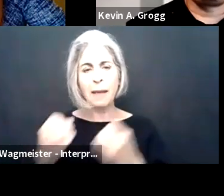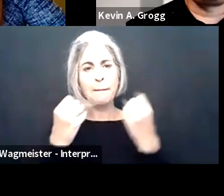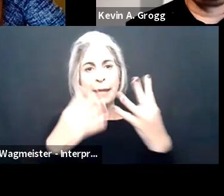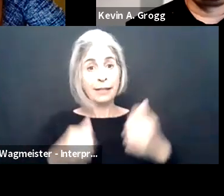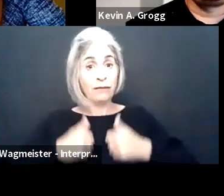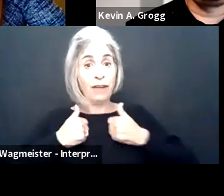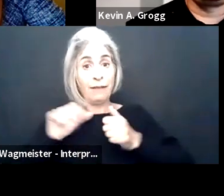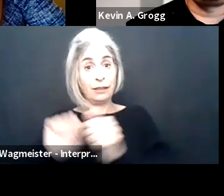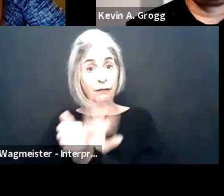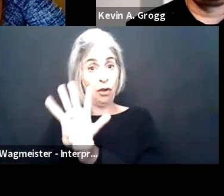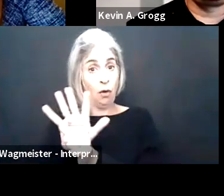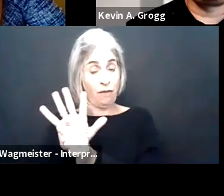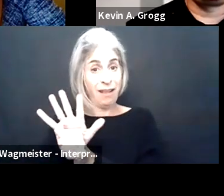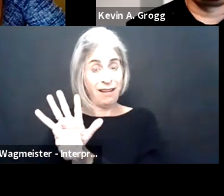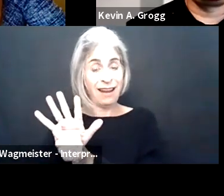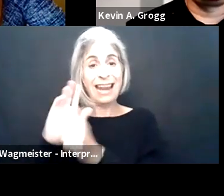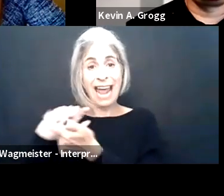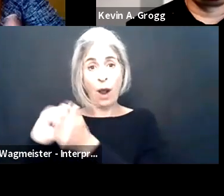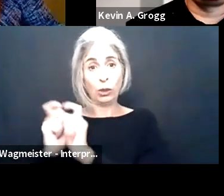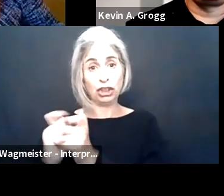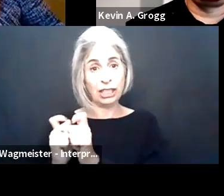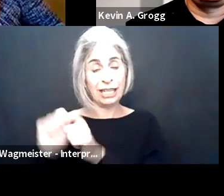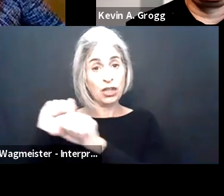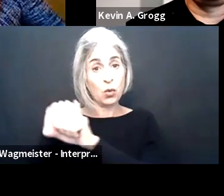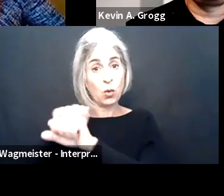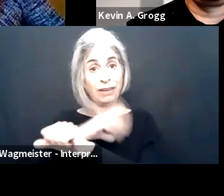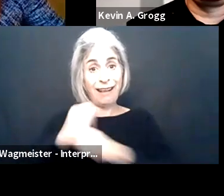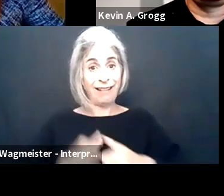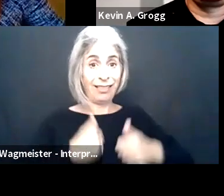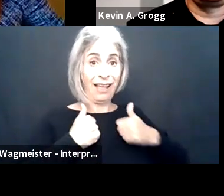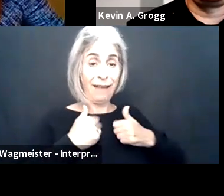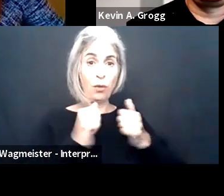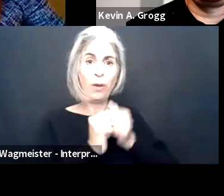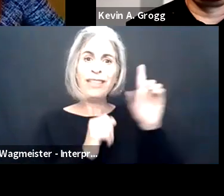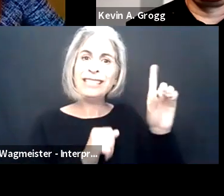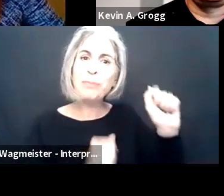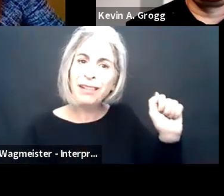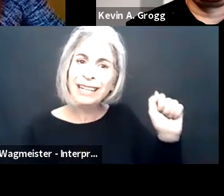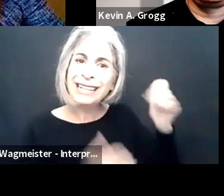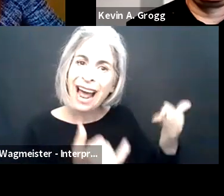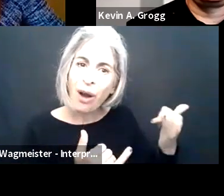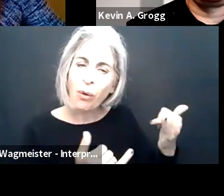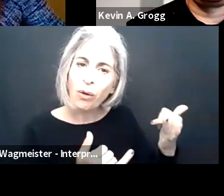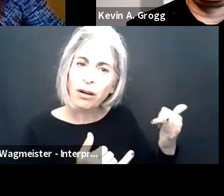question, which is a question for all of you, many of those survivors of covid will now be adjusting to work and life